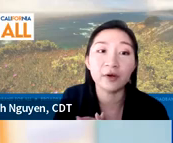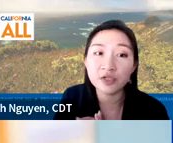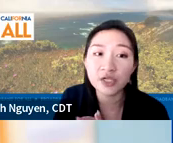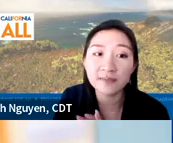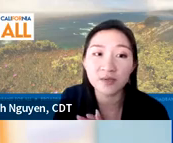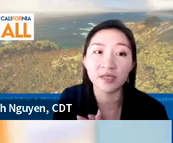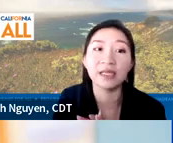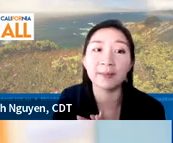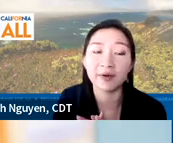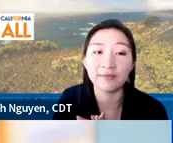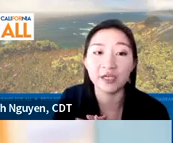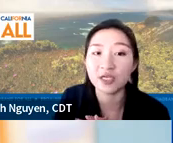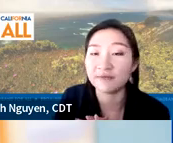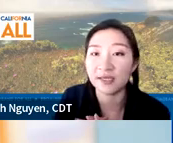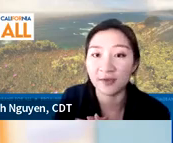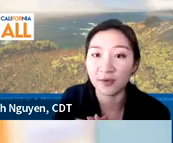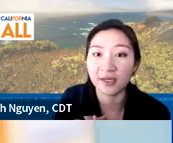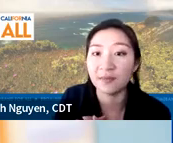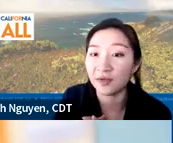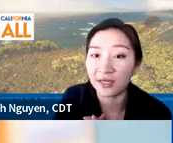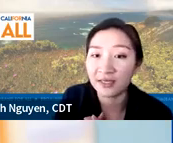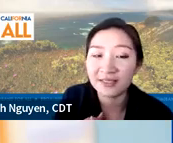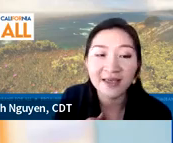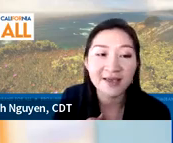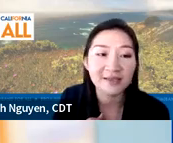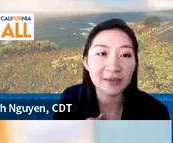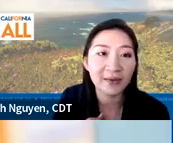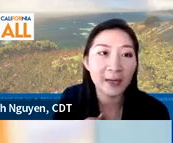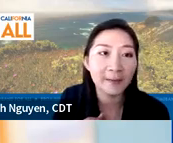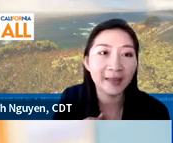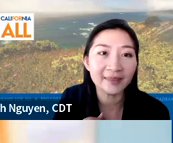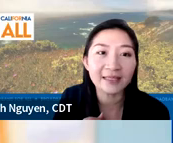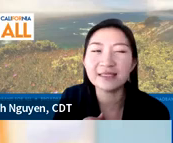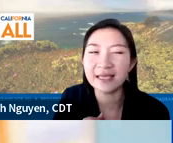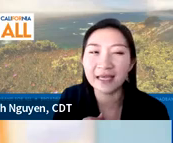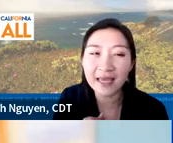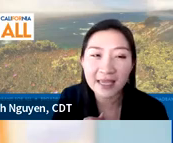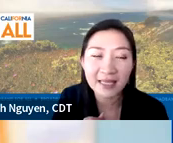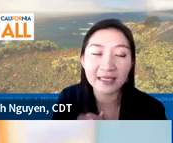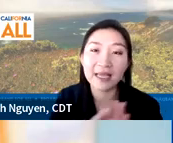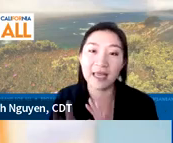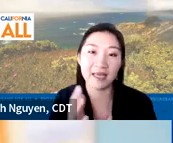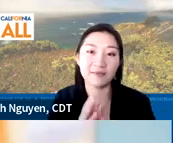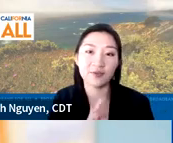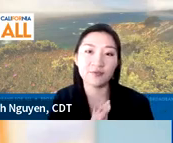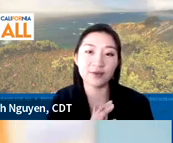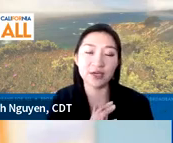partnerships or collaborative initiatives in your communities. so let that sink in and feel